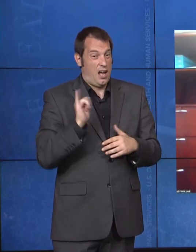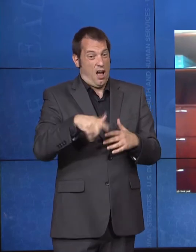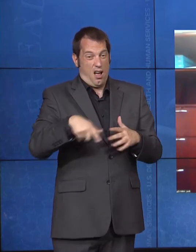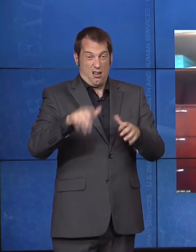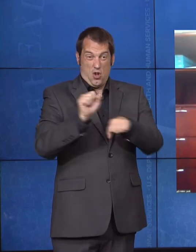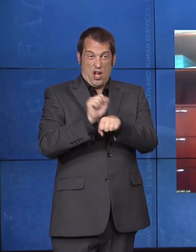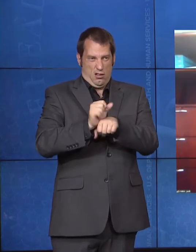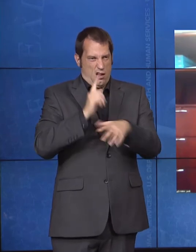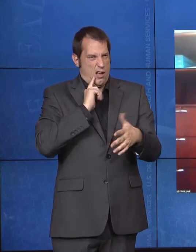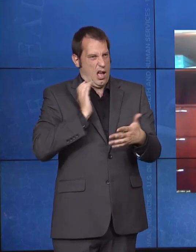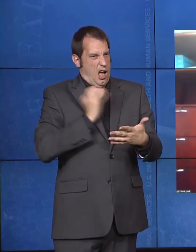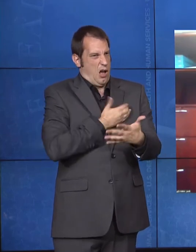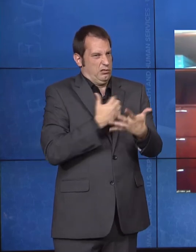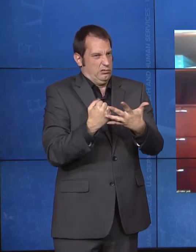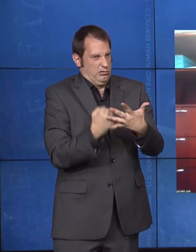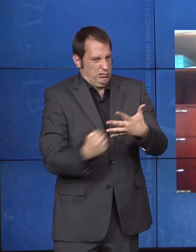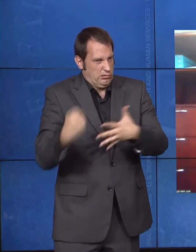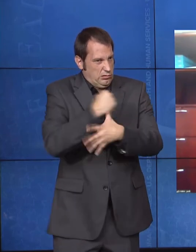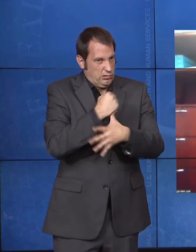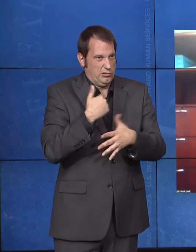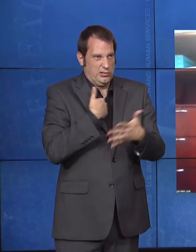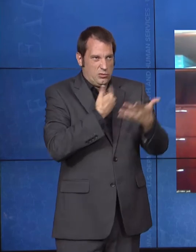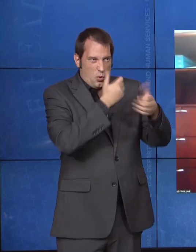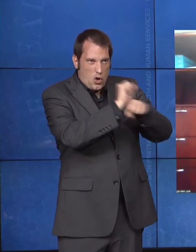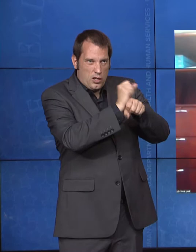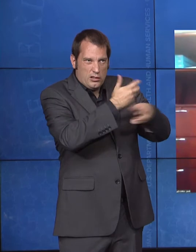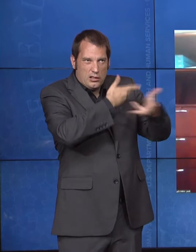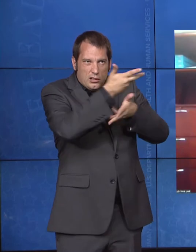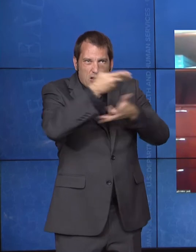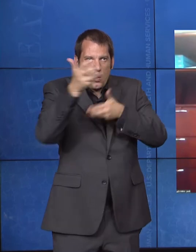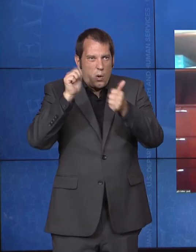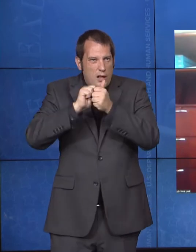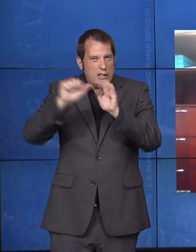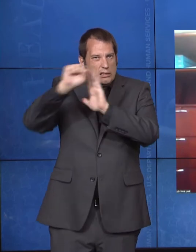them with technical assistance and support around how to fully leverage many of the existing